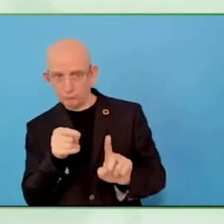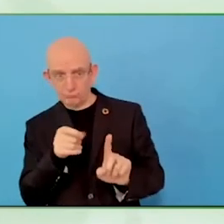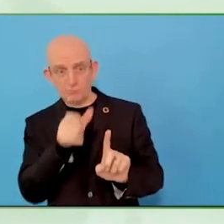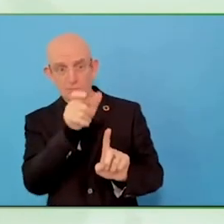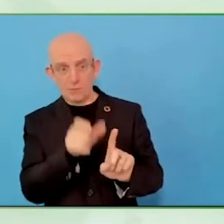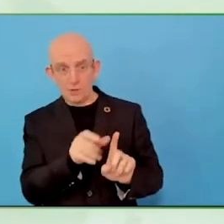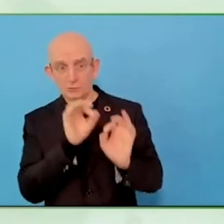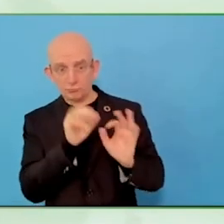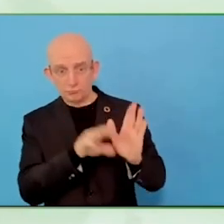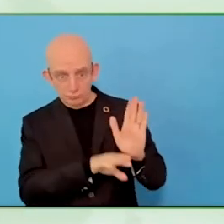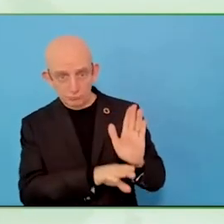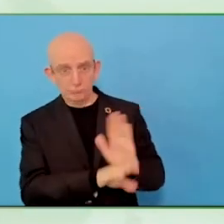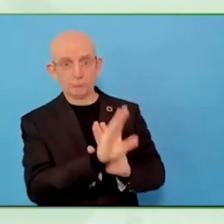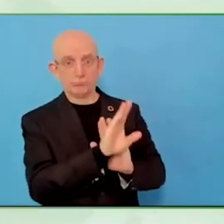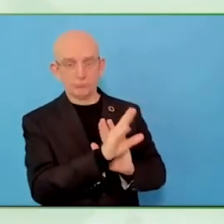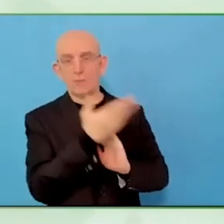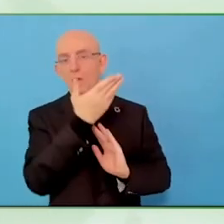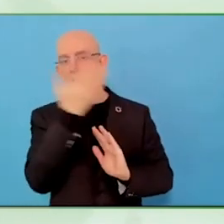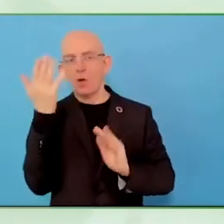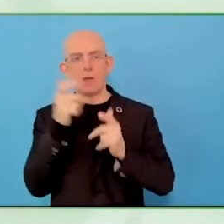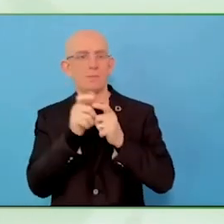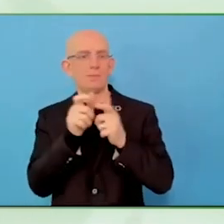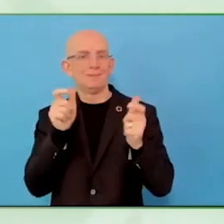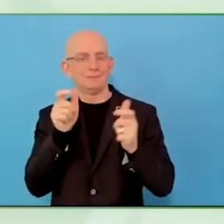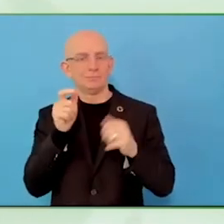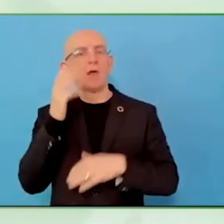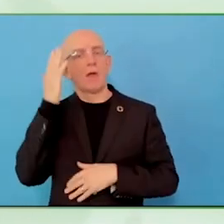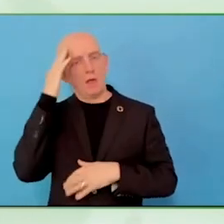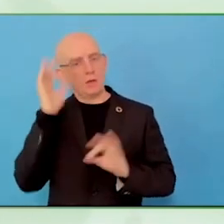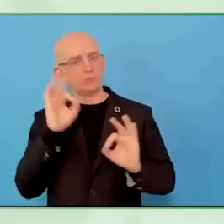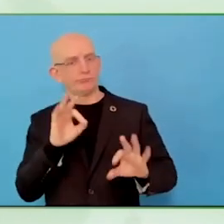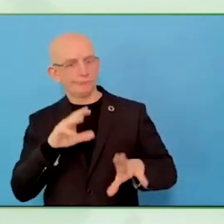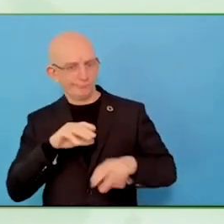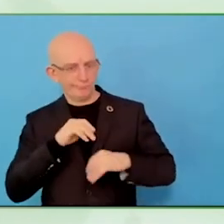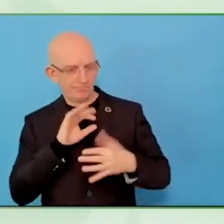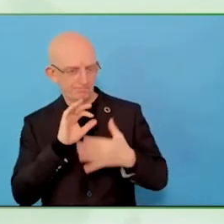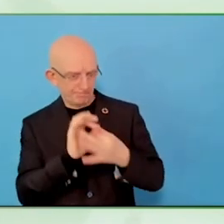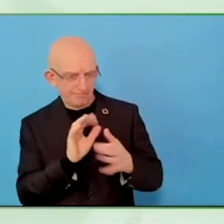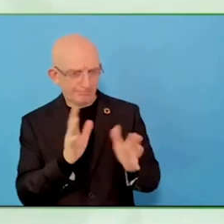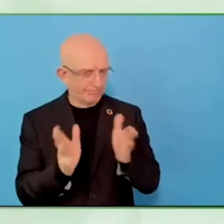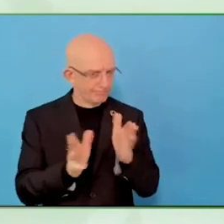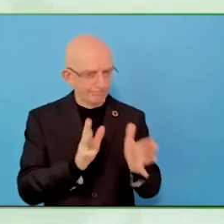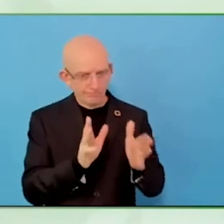clinical side of life and marketing, manage money.